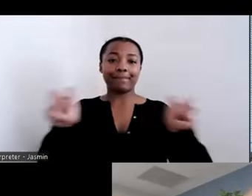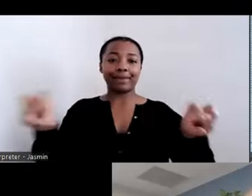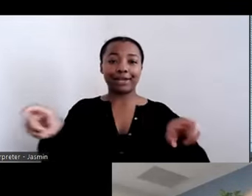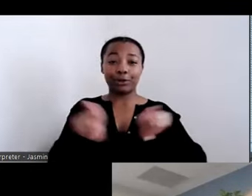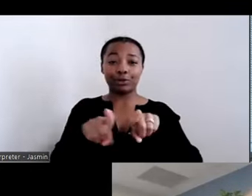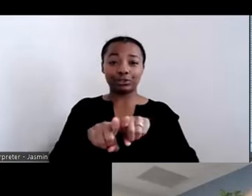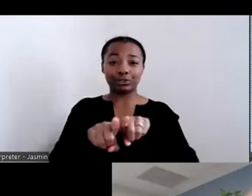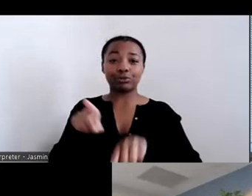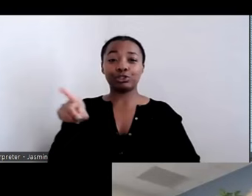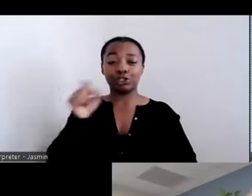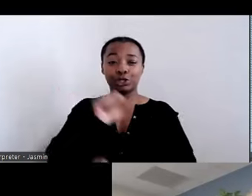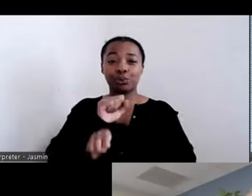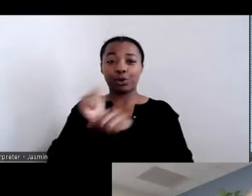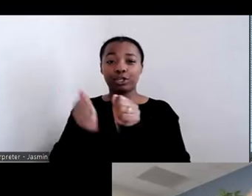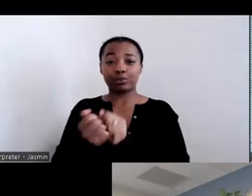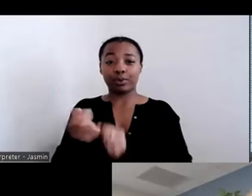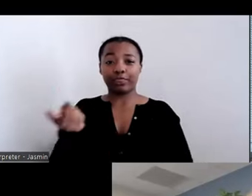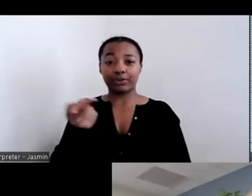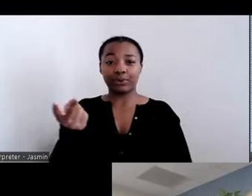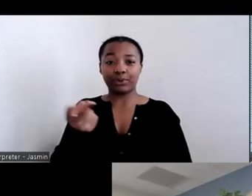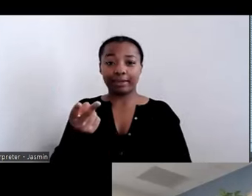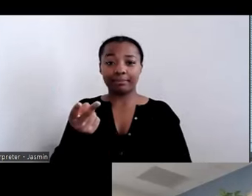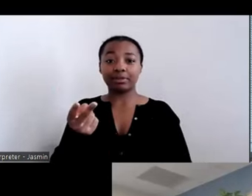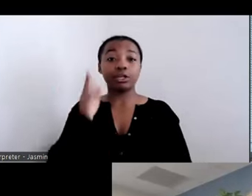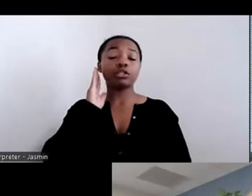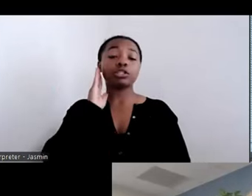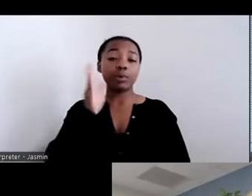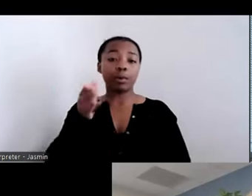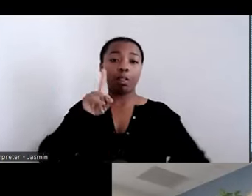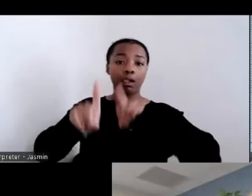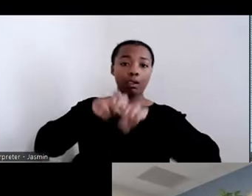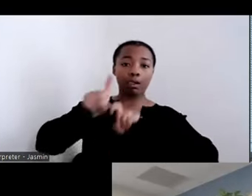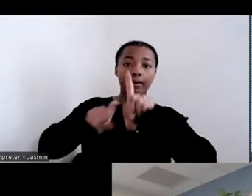We’re going to be speaking to all of them about their approach they are using, their